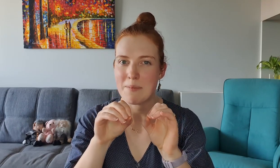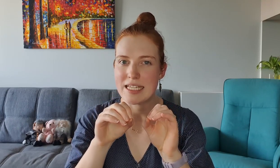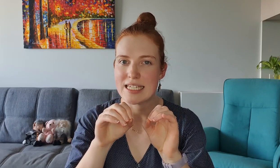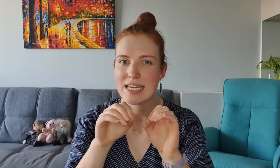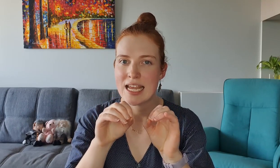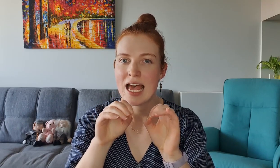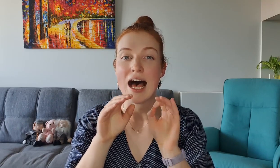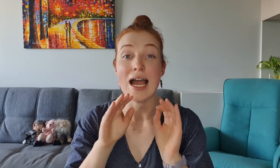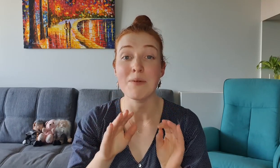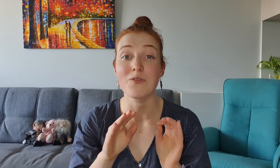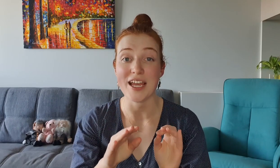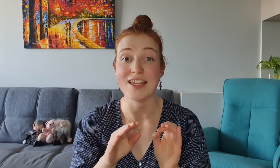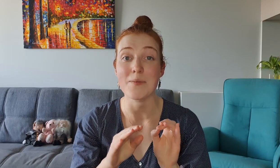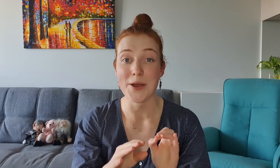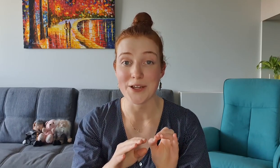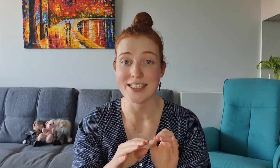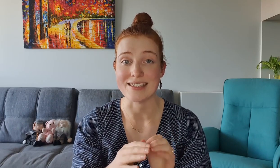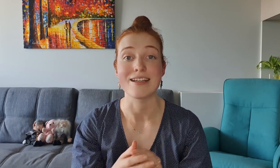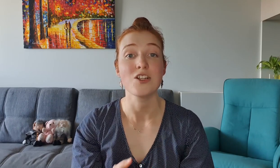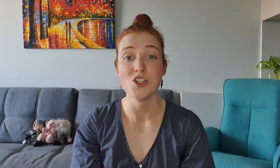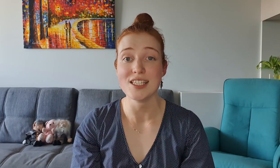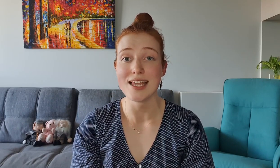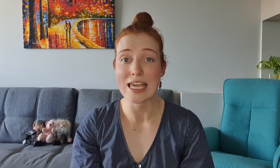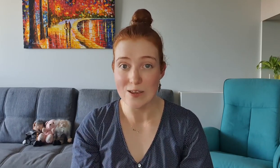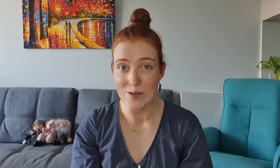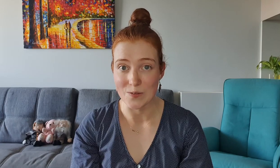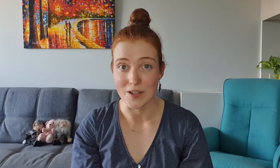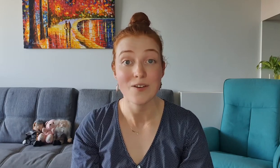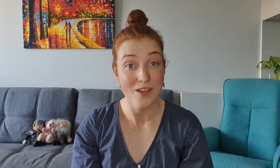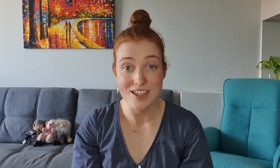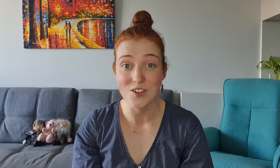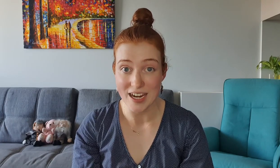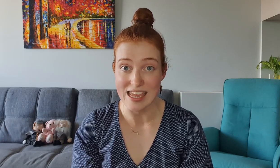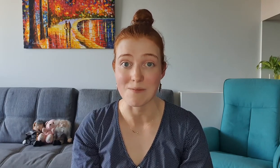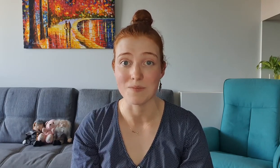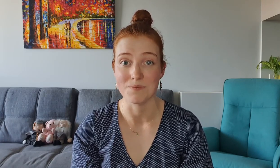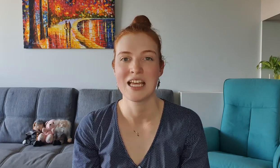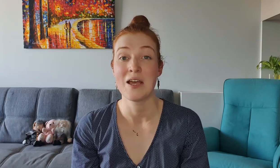"I'm a regular person just like YOU with a dream"